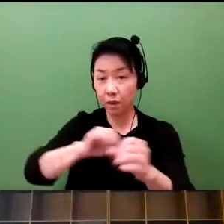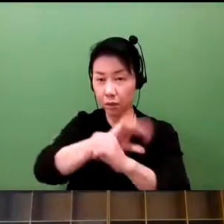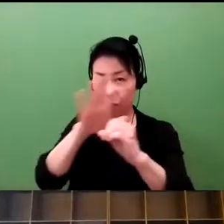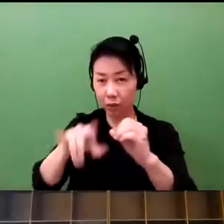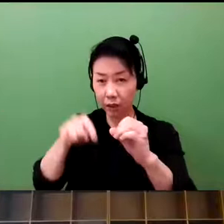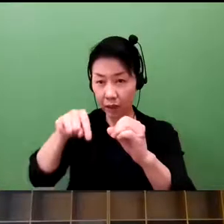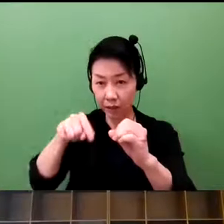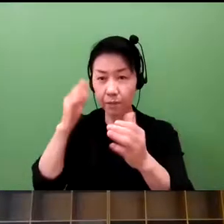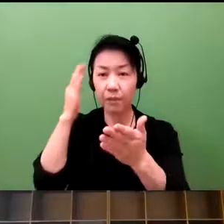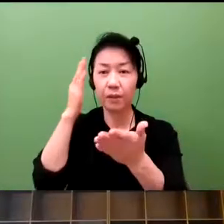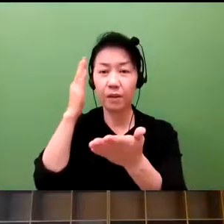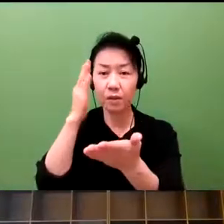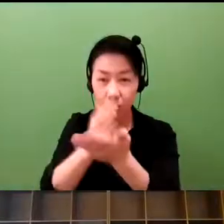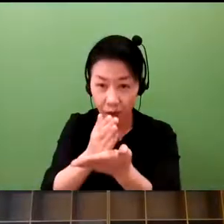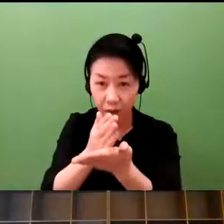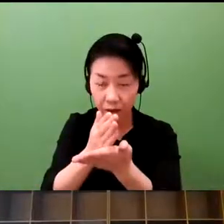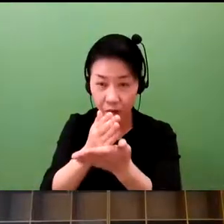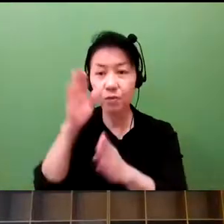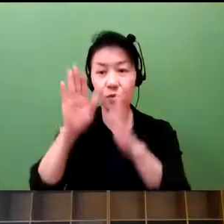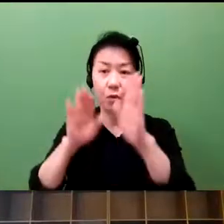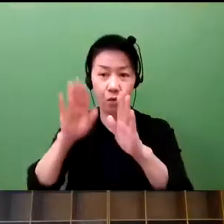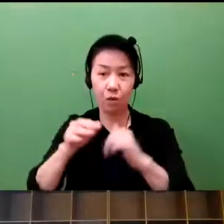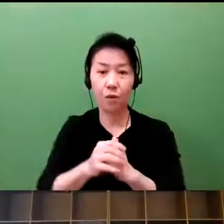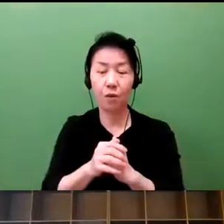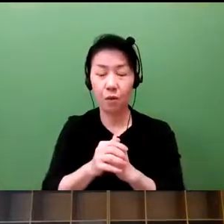have seen activities are put to a halt.